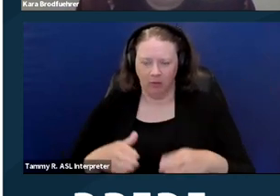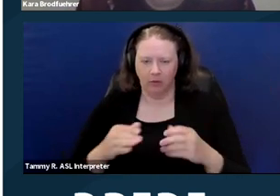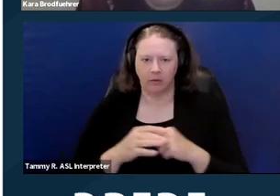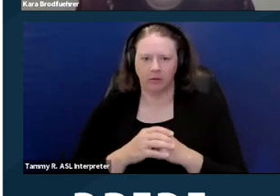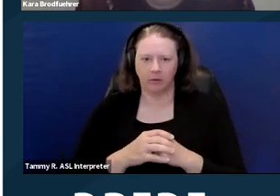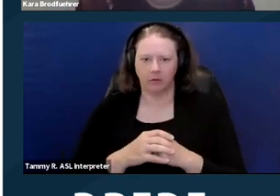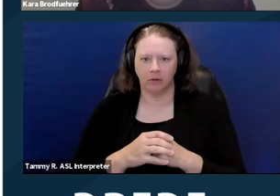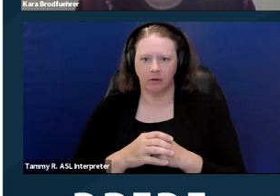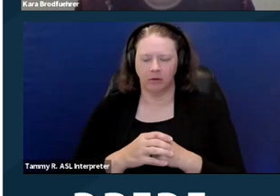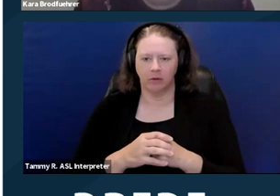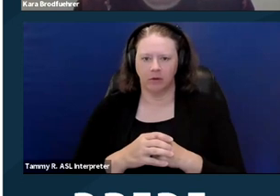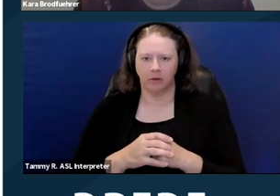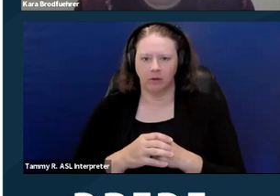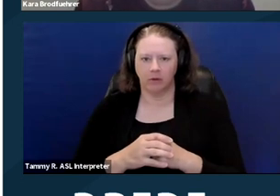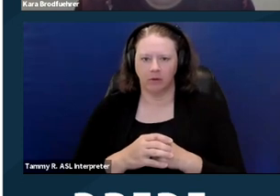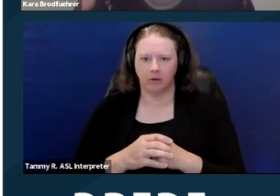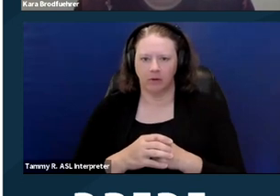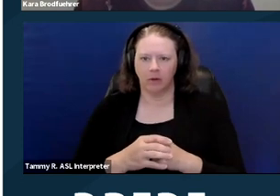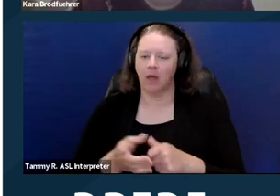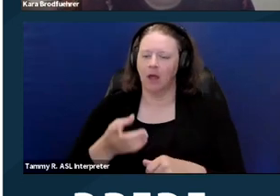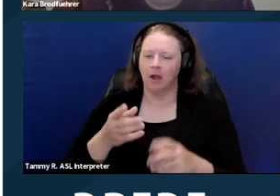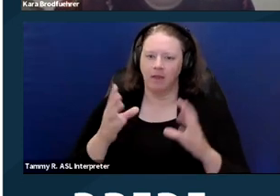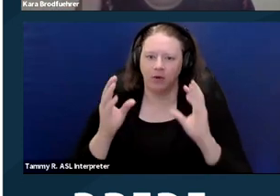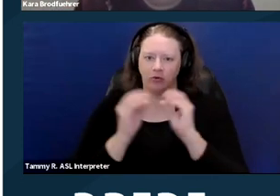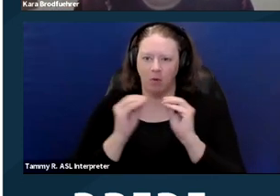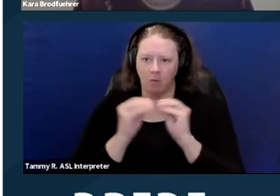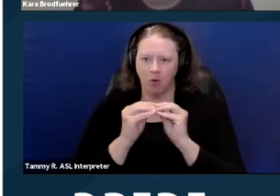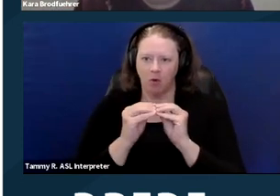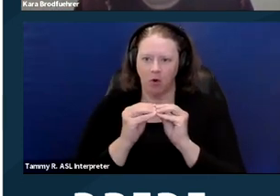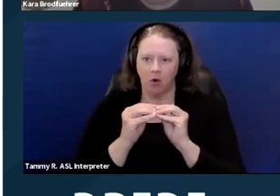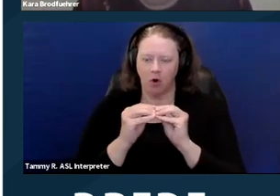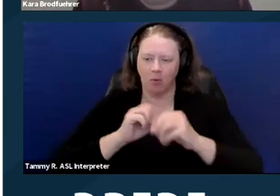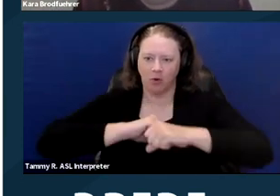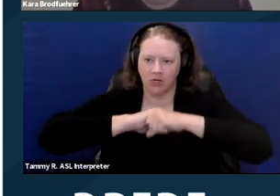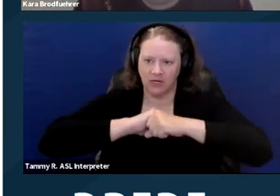So there's more basis, or protective characteristics than there are complaints